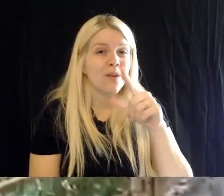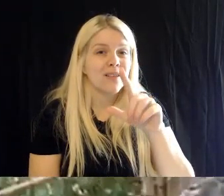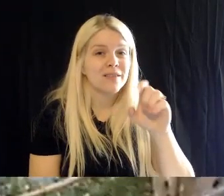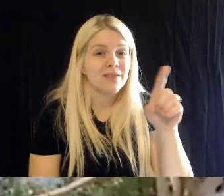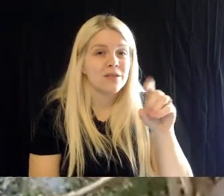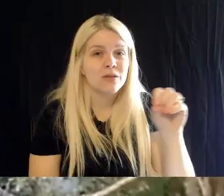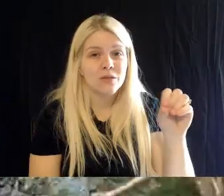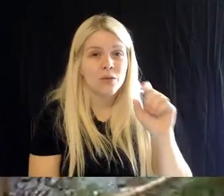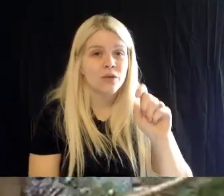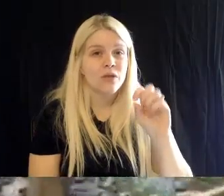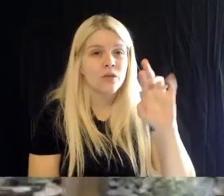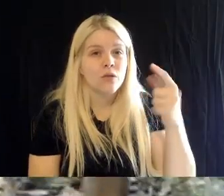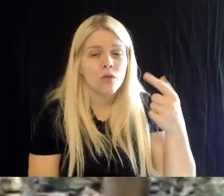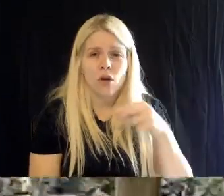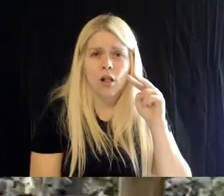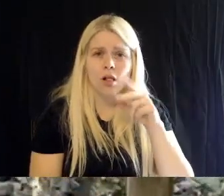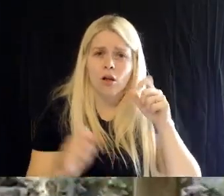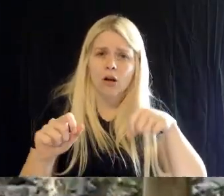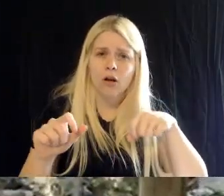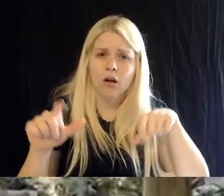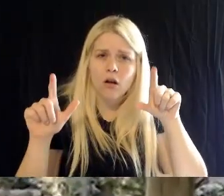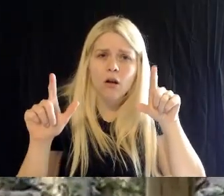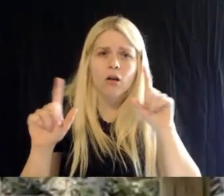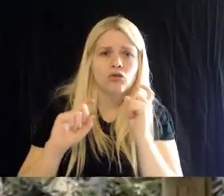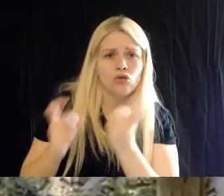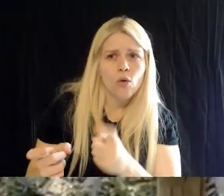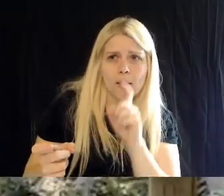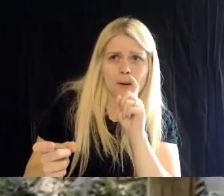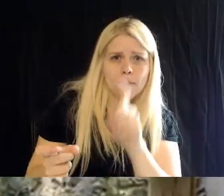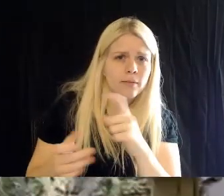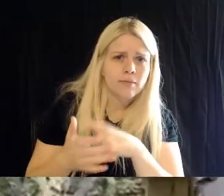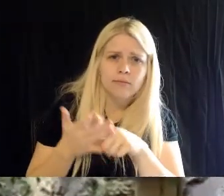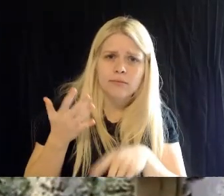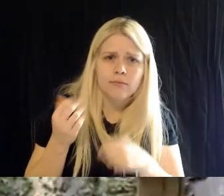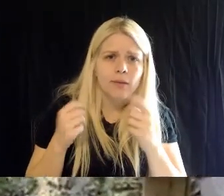contribute- purchasing a Zoo membership, there's animal art illustrations for